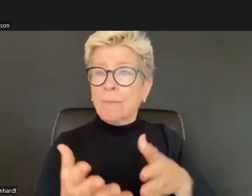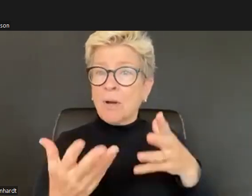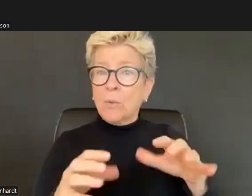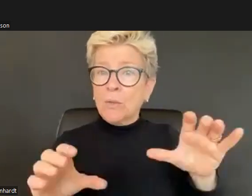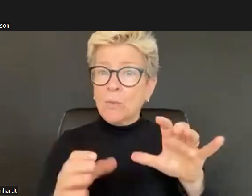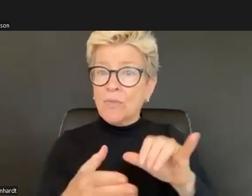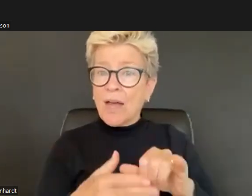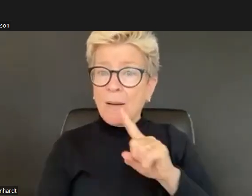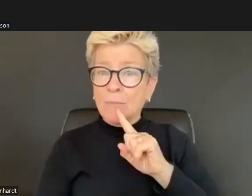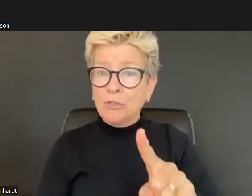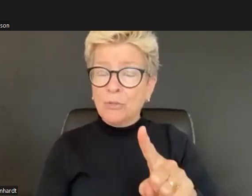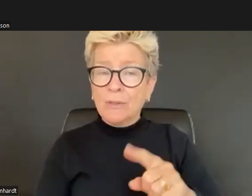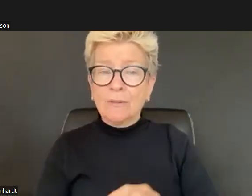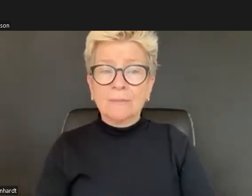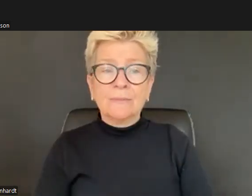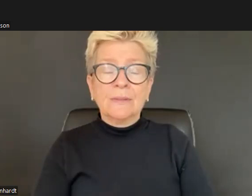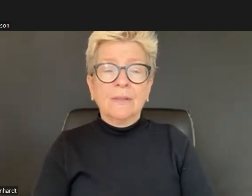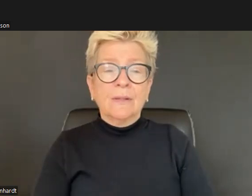And just notice what's going on for you as you're listening to me and thinking about school thinking about putting this in school.